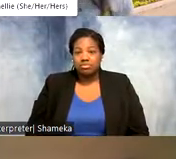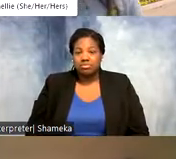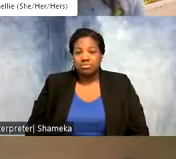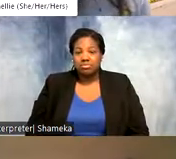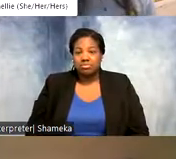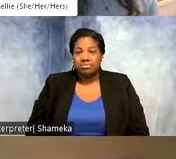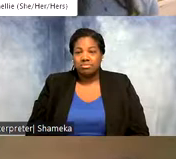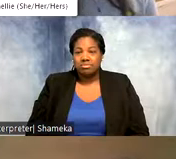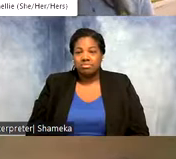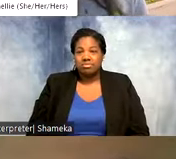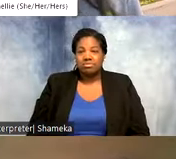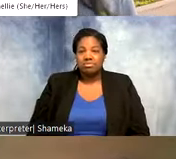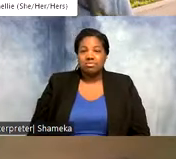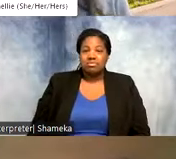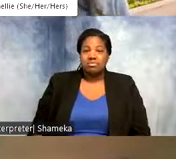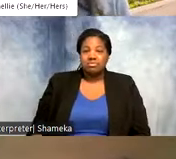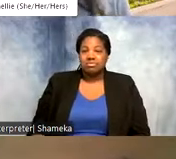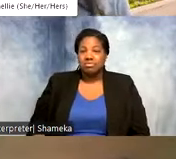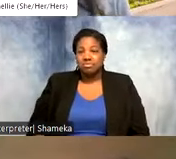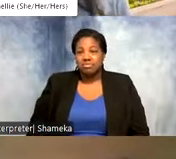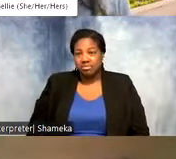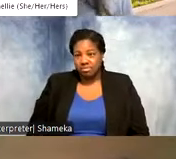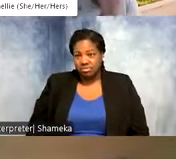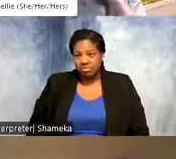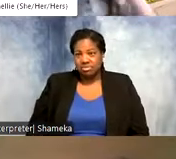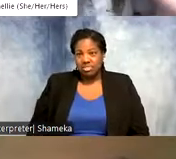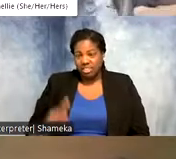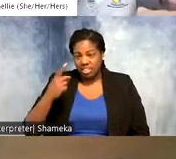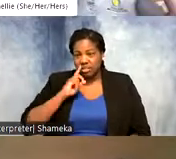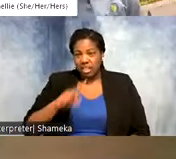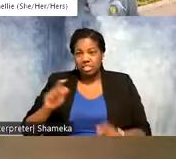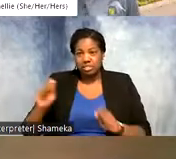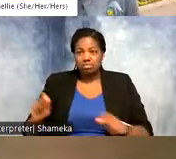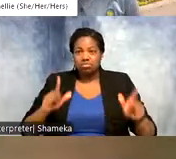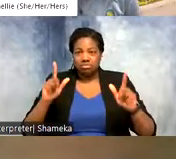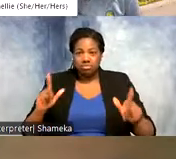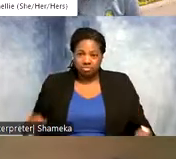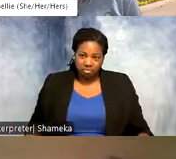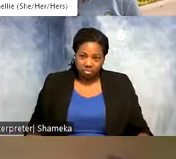do we have questions going, answers? >>Shellie: I think we got the answer on our screen already.